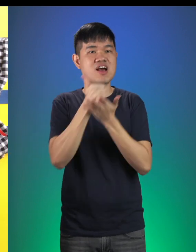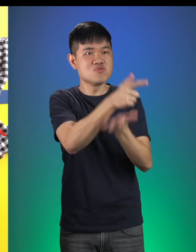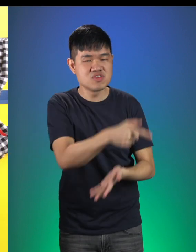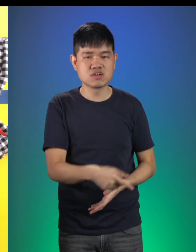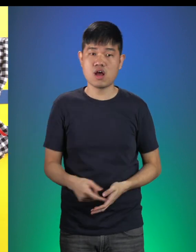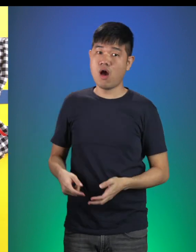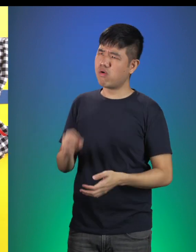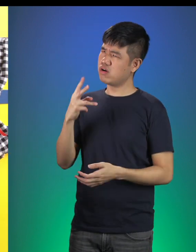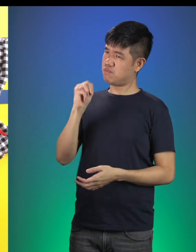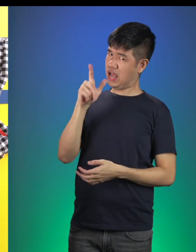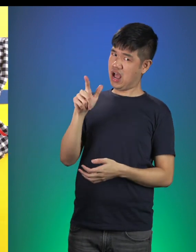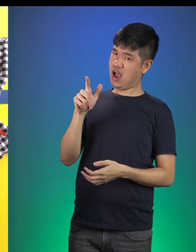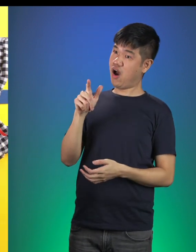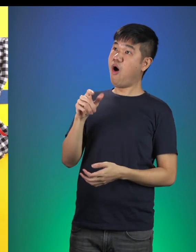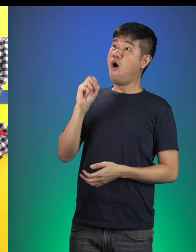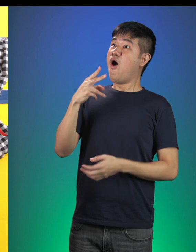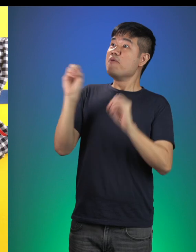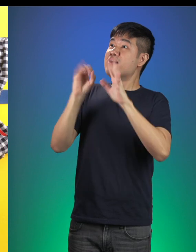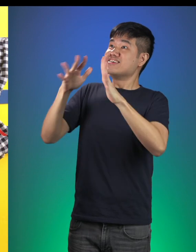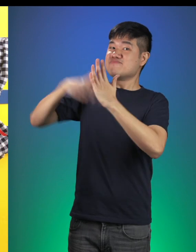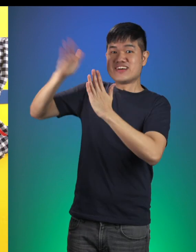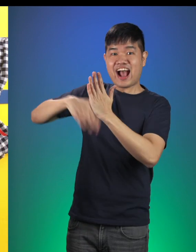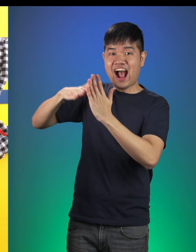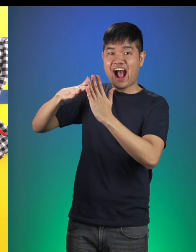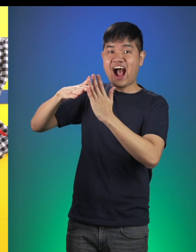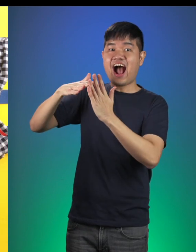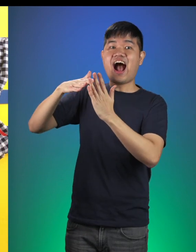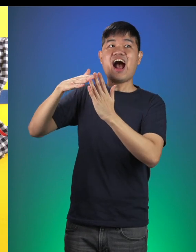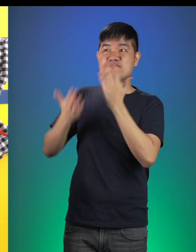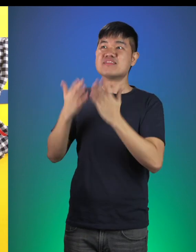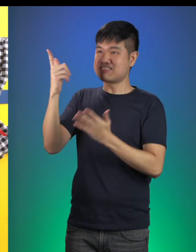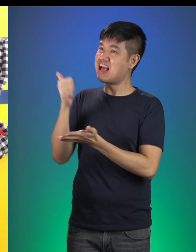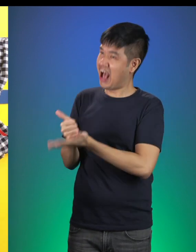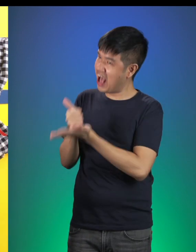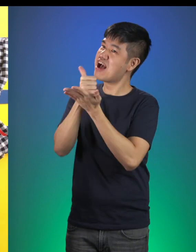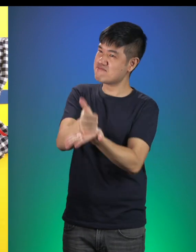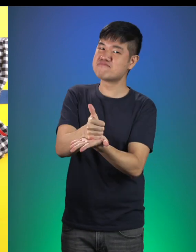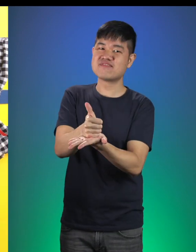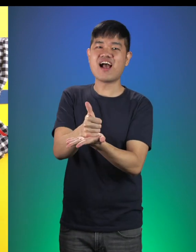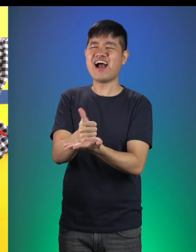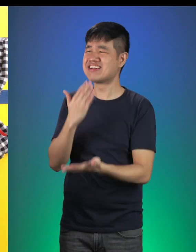That’s right! Ma Liang and his magic paintbrush! Maybe he can help! Thank you Papa Bear!